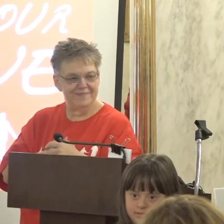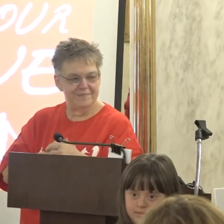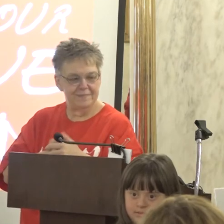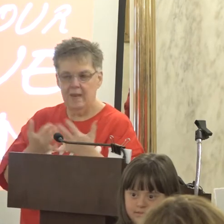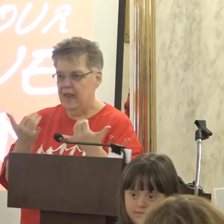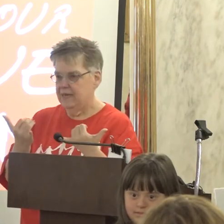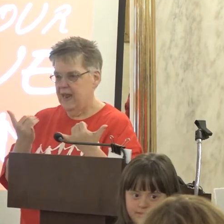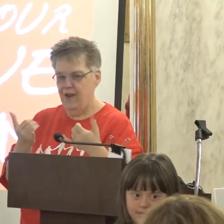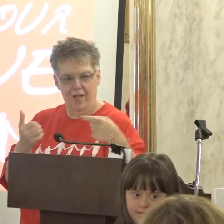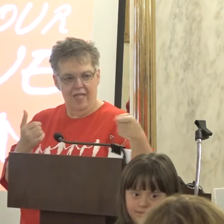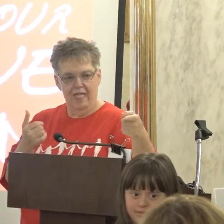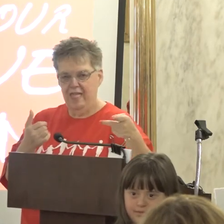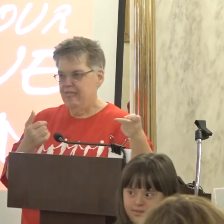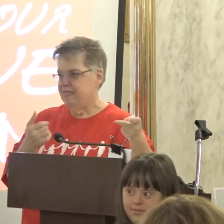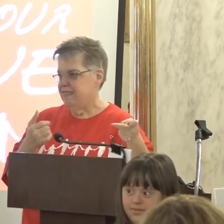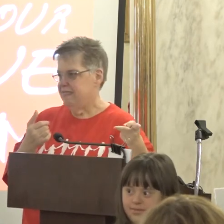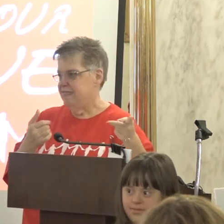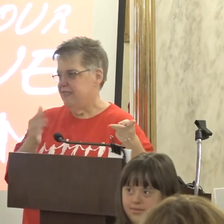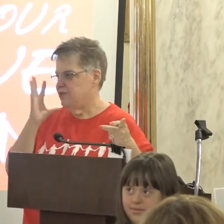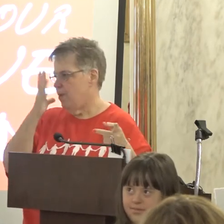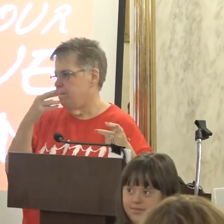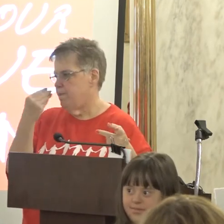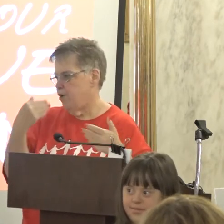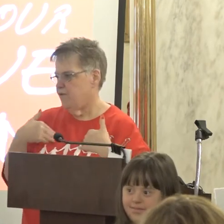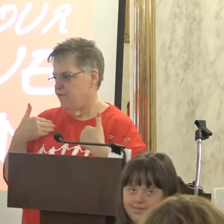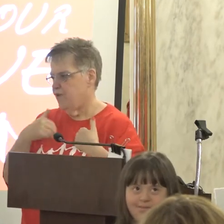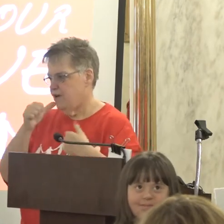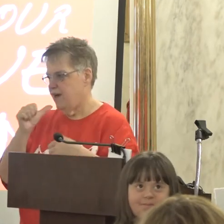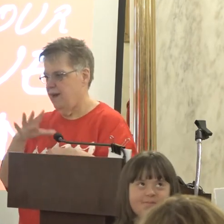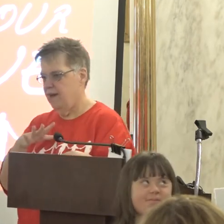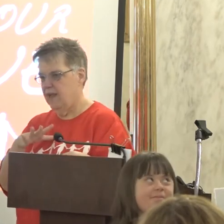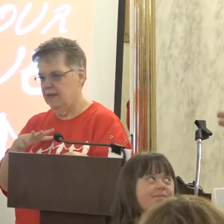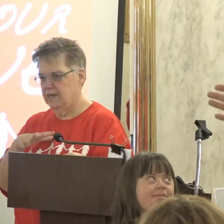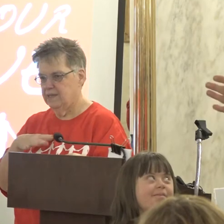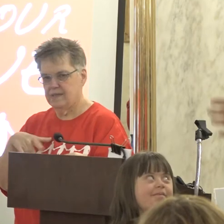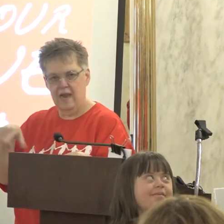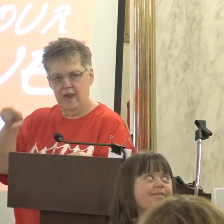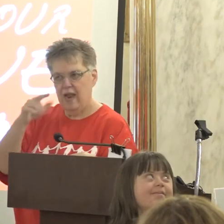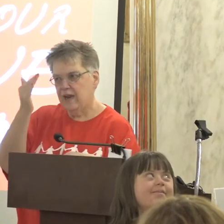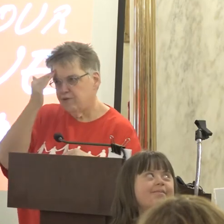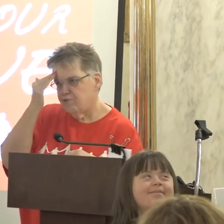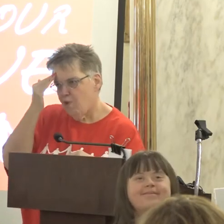These are beautiful young ladies And you know and I know too